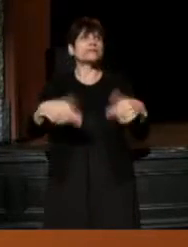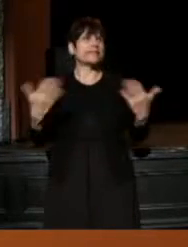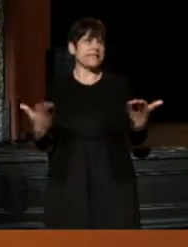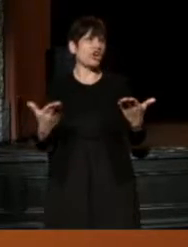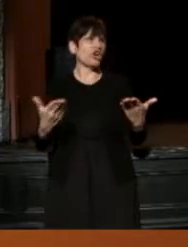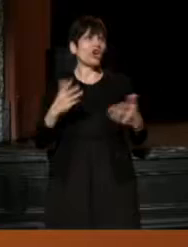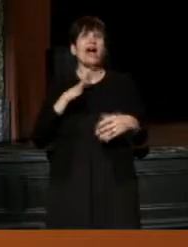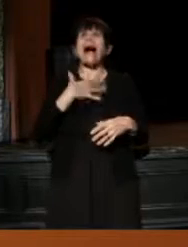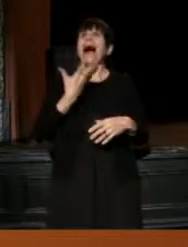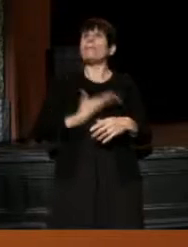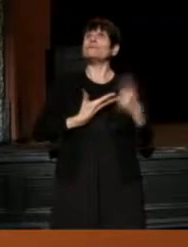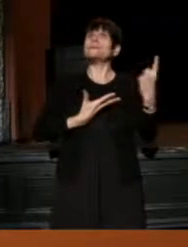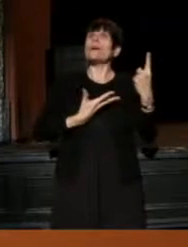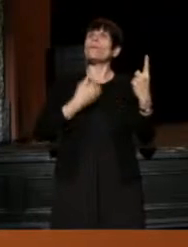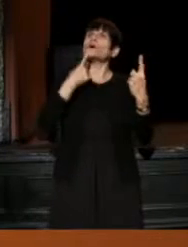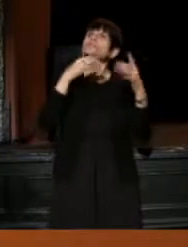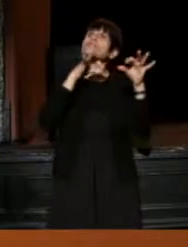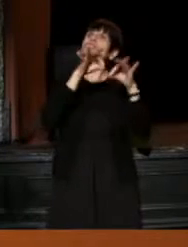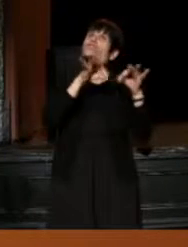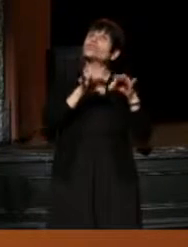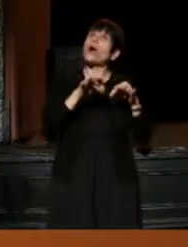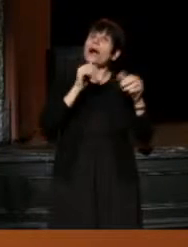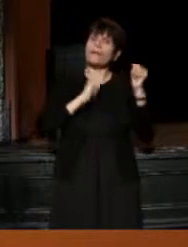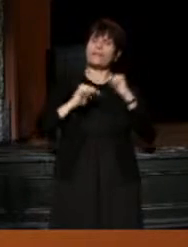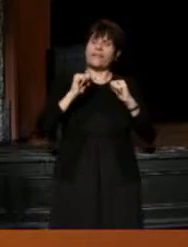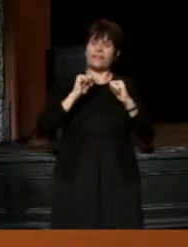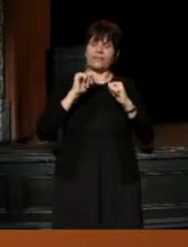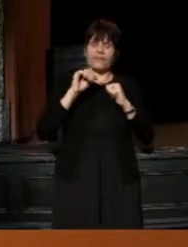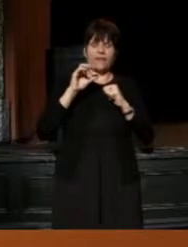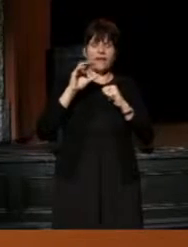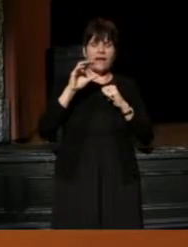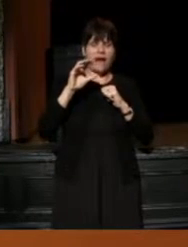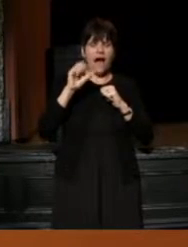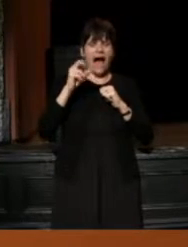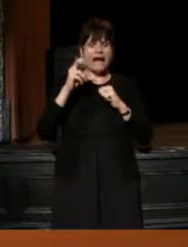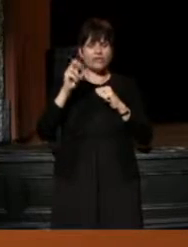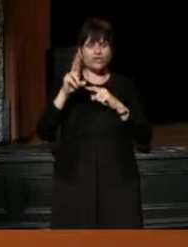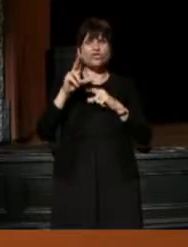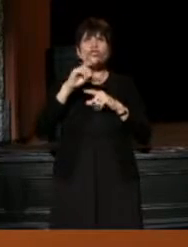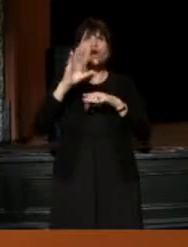Because I've heard someone Peter Zizler, talking about the founding of TCG.